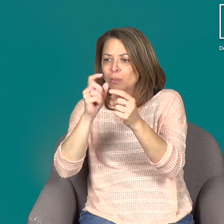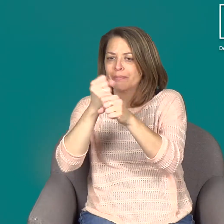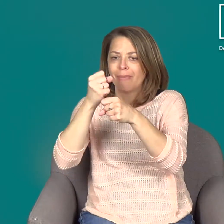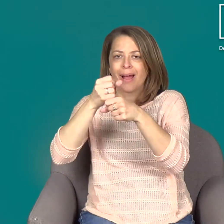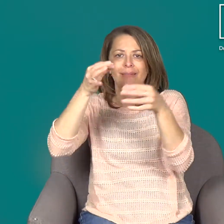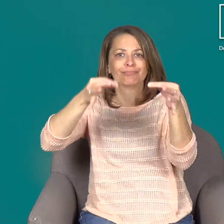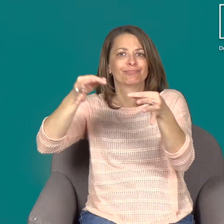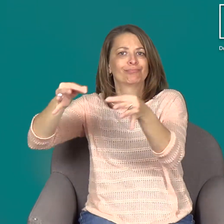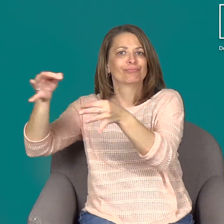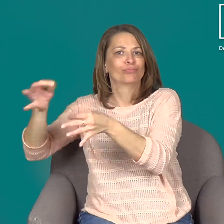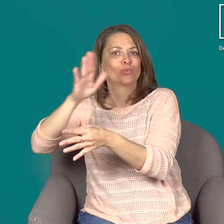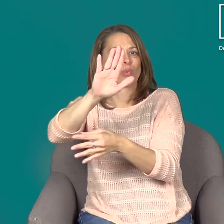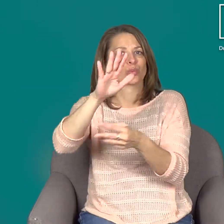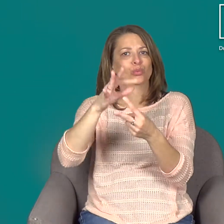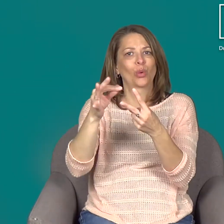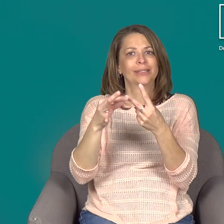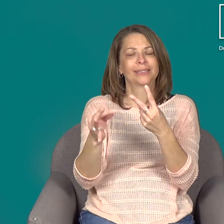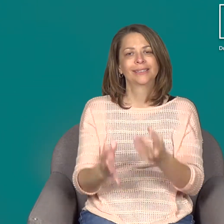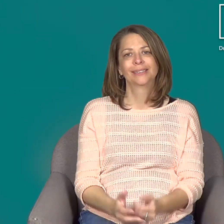can help you to make your own choices.